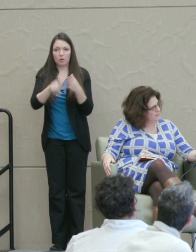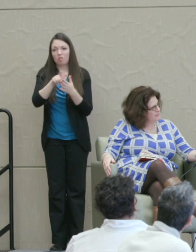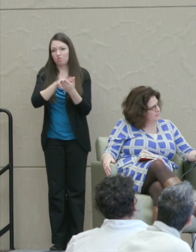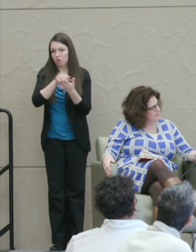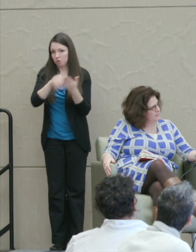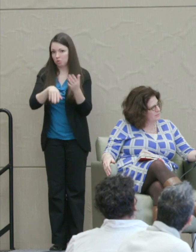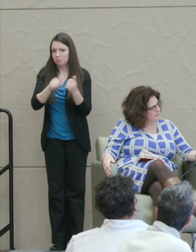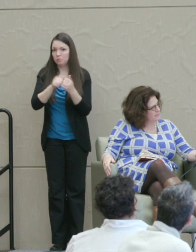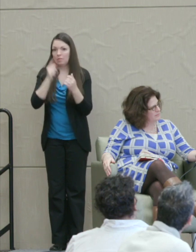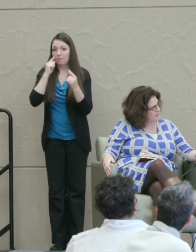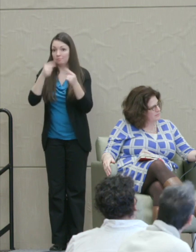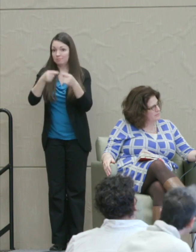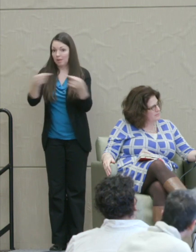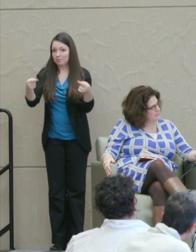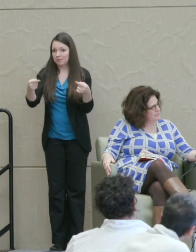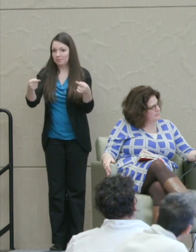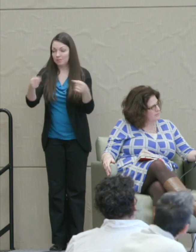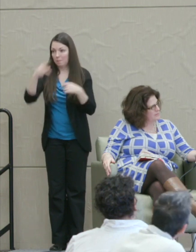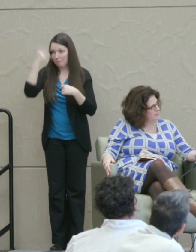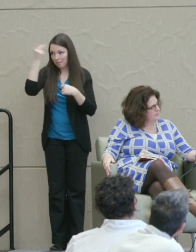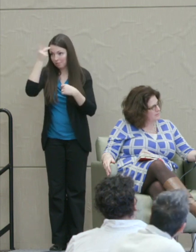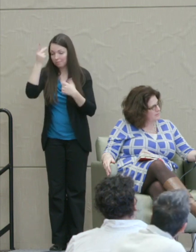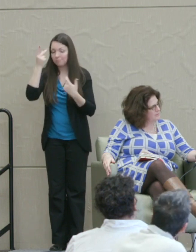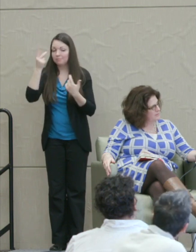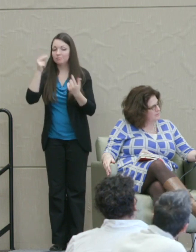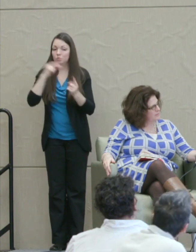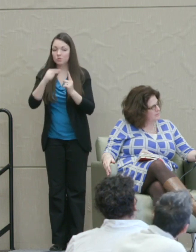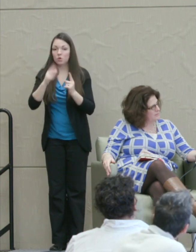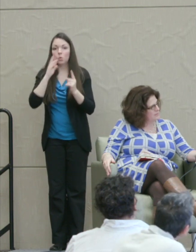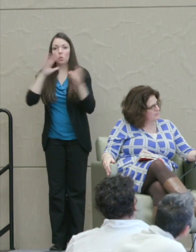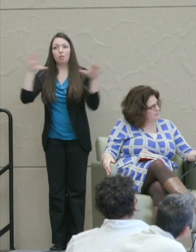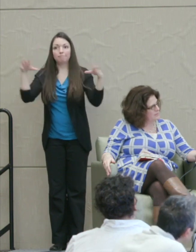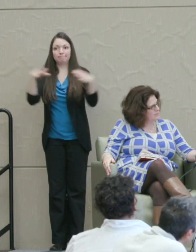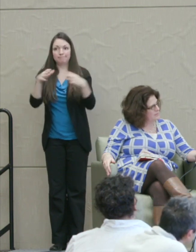opposite points of view politically, would come together with faculty, with opposing